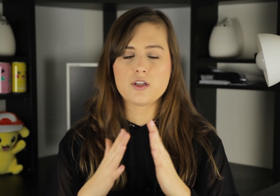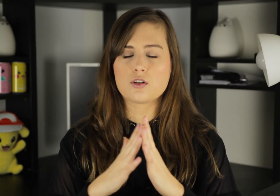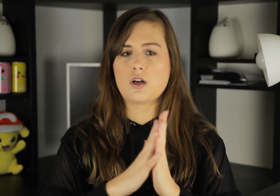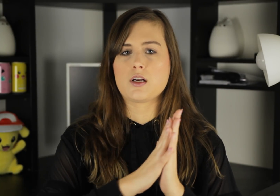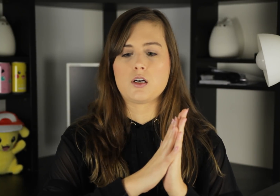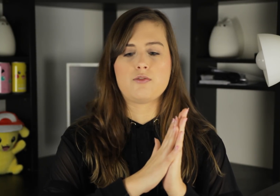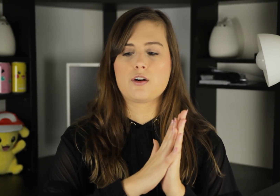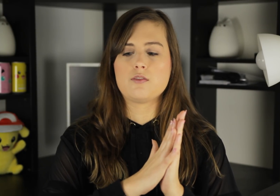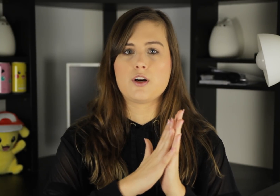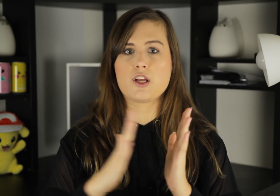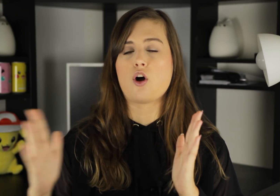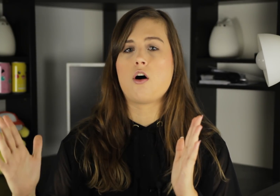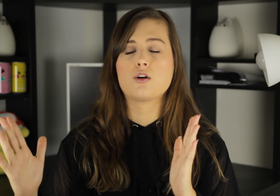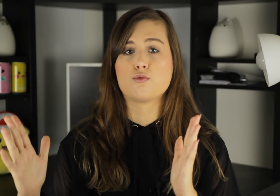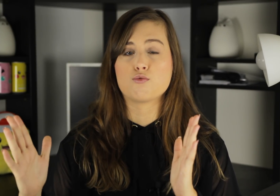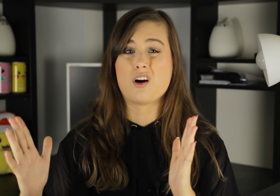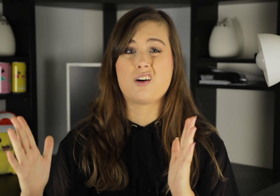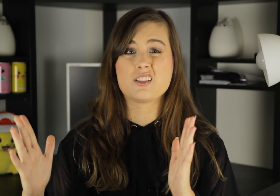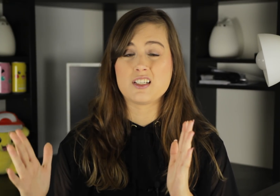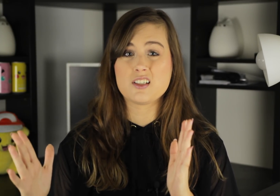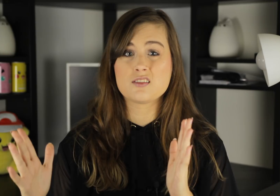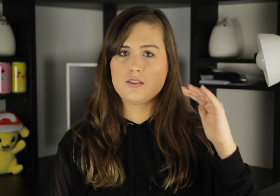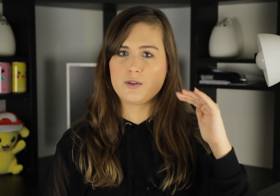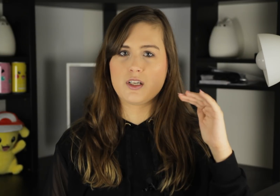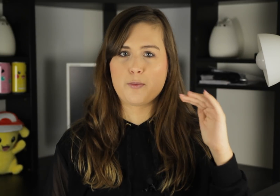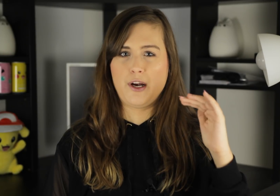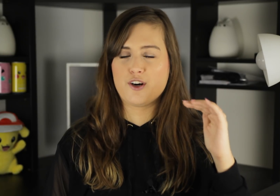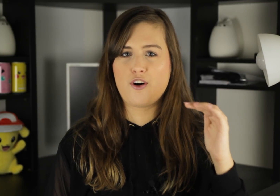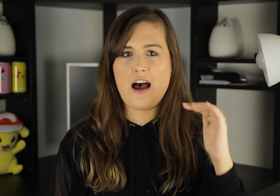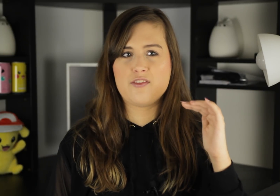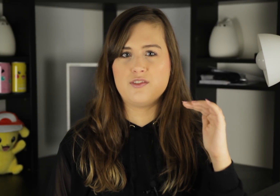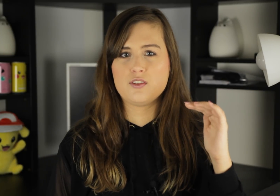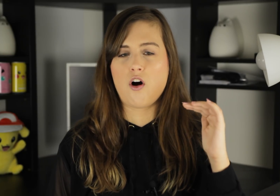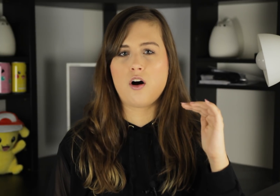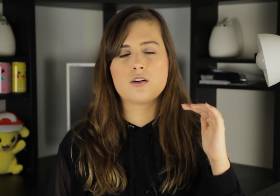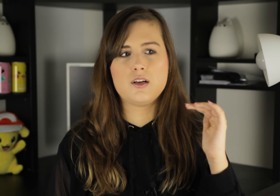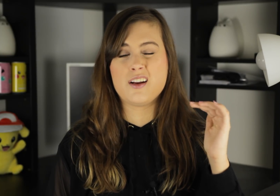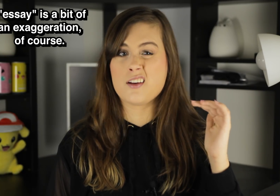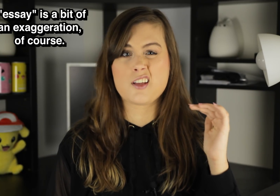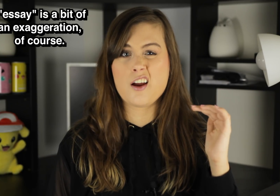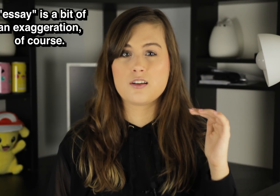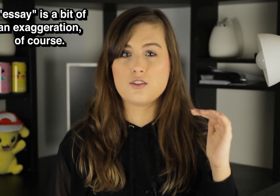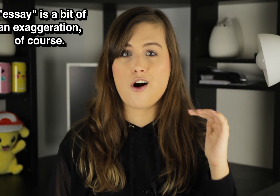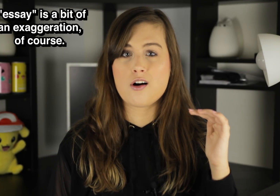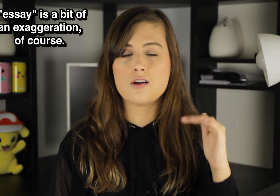It looked like a very, very long run-on sentence. It was like a paragraph long, an essay long.